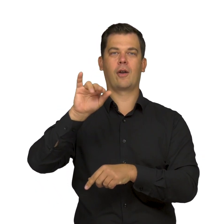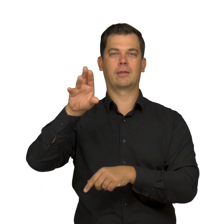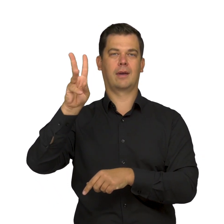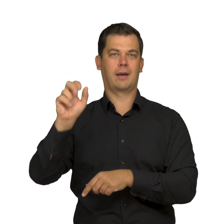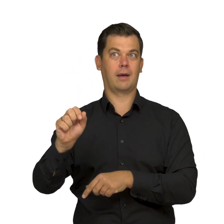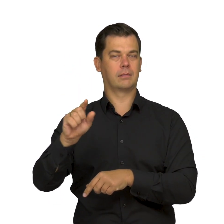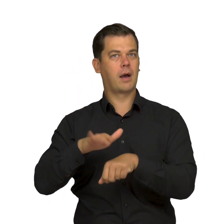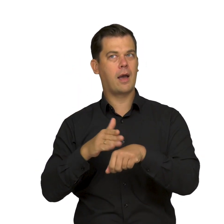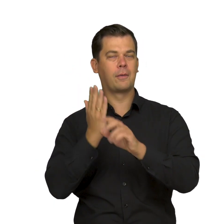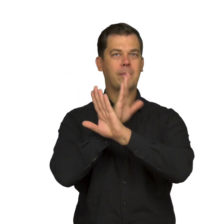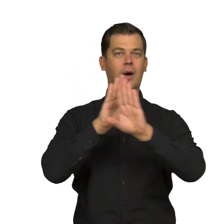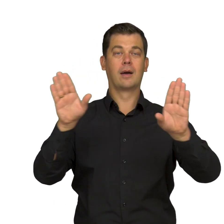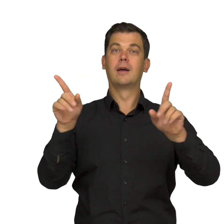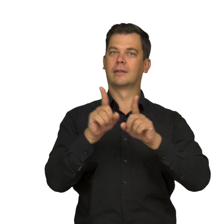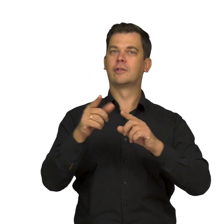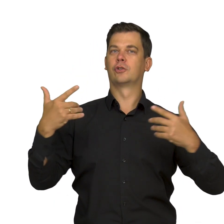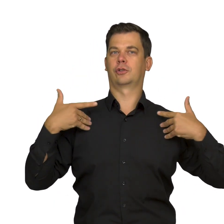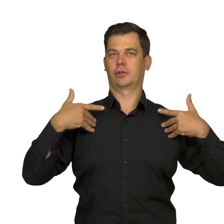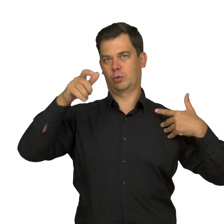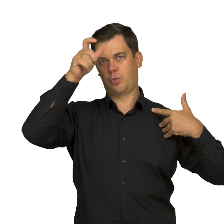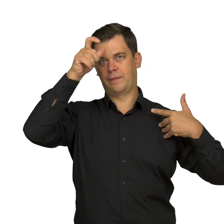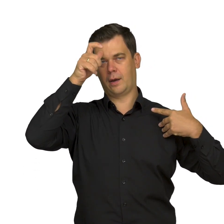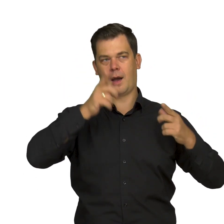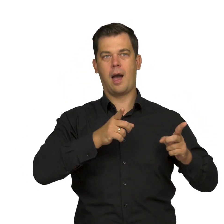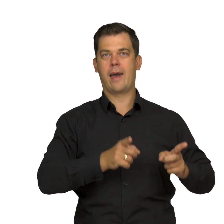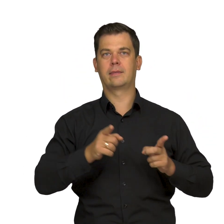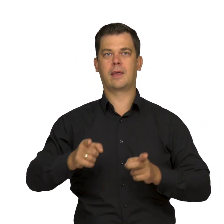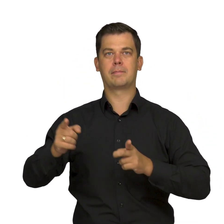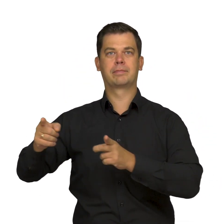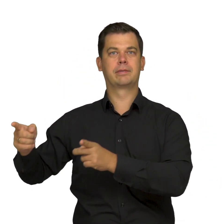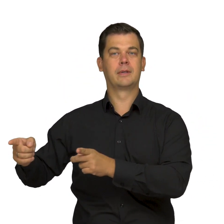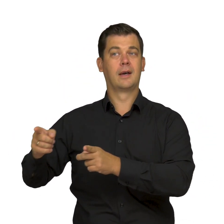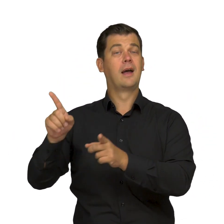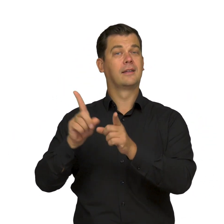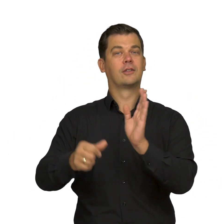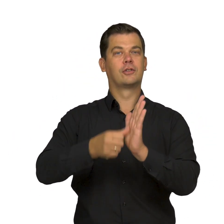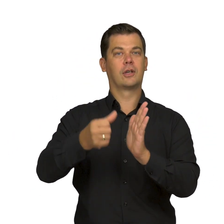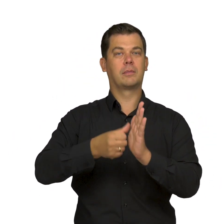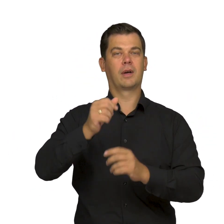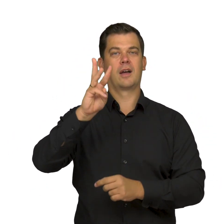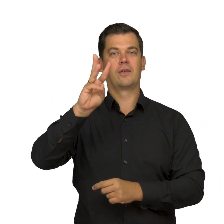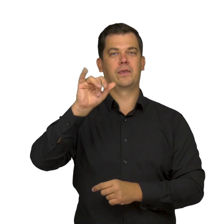but also the various stages of human life. This is also visible in the sculptures of Gustav Vigeland, for instance